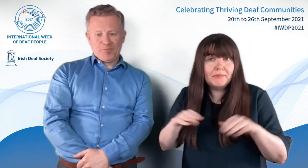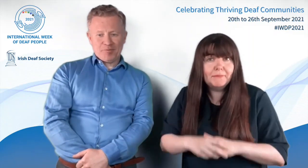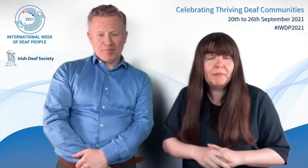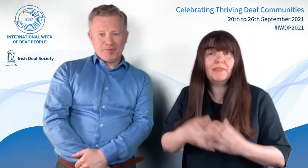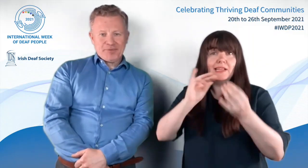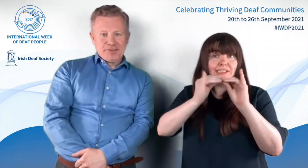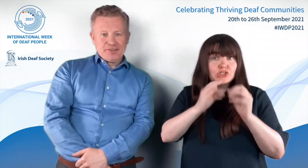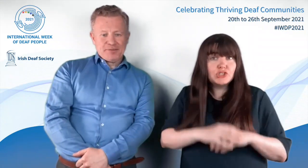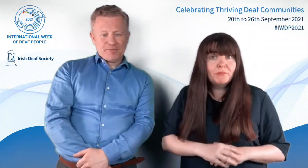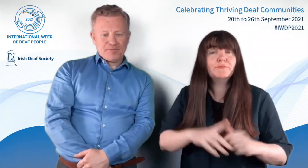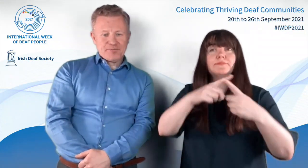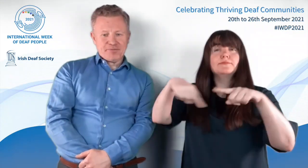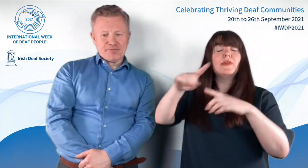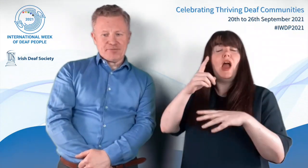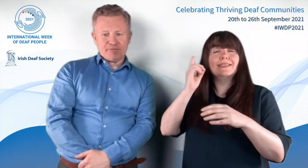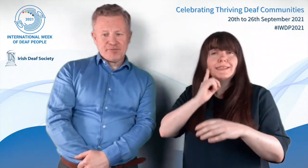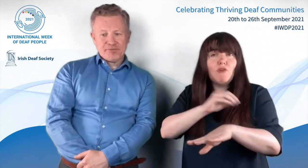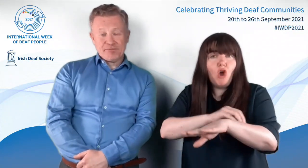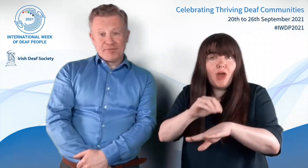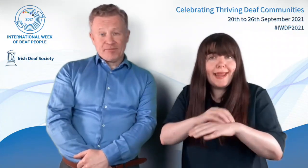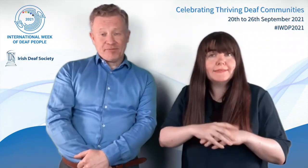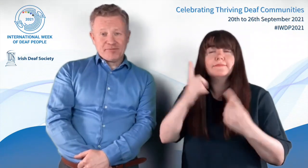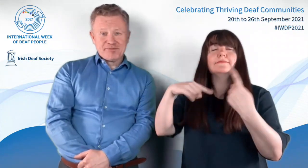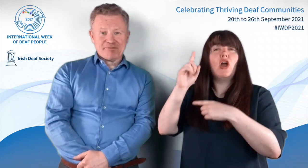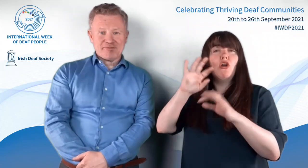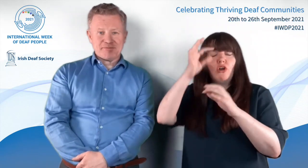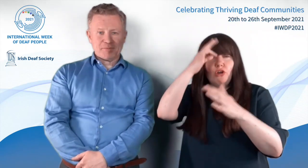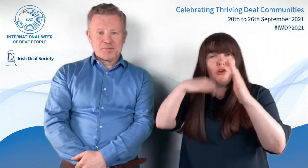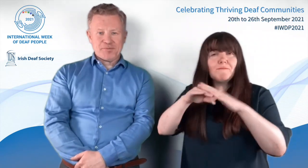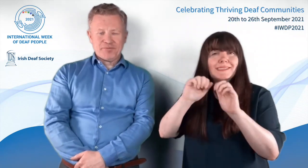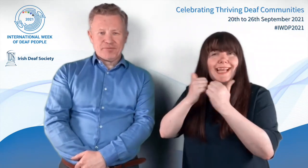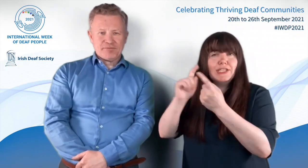family members, interpreters, deaf organizations, government bodies,